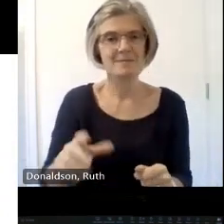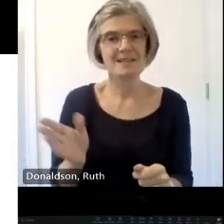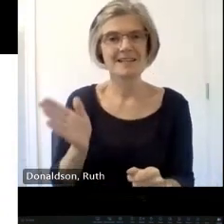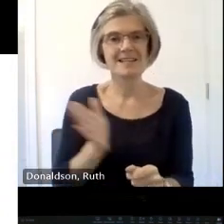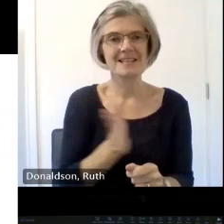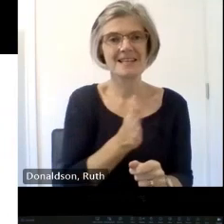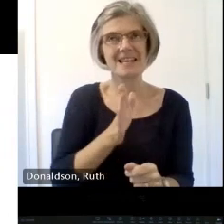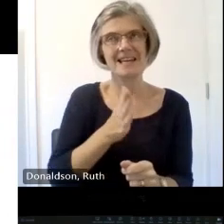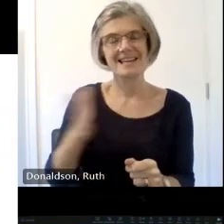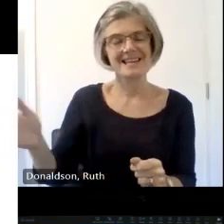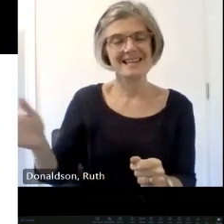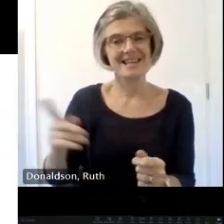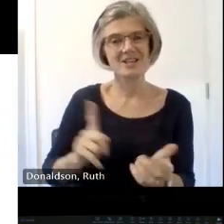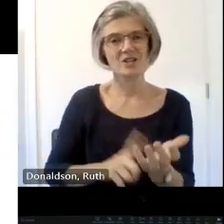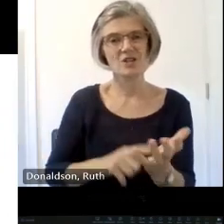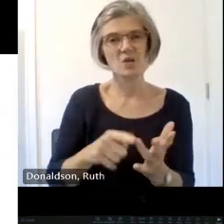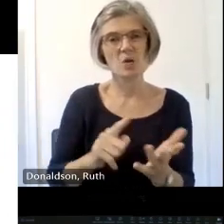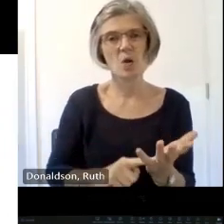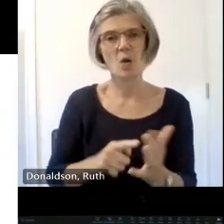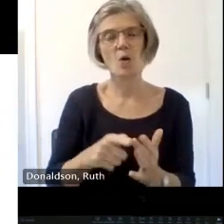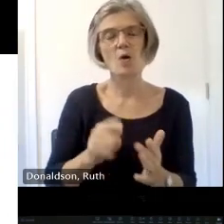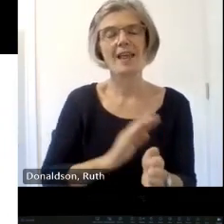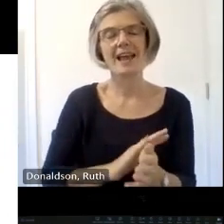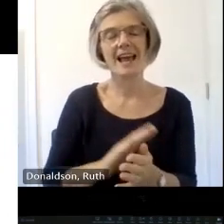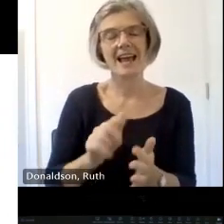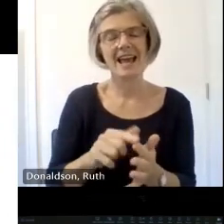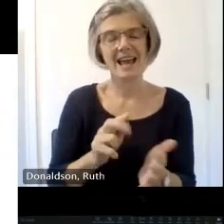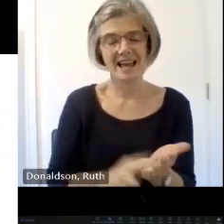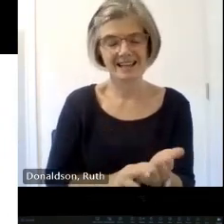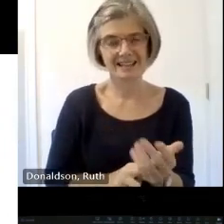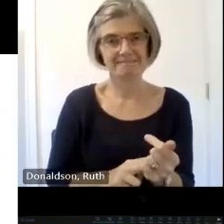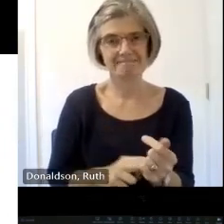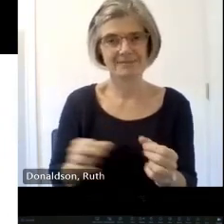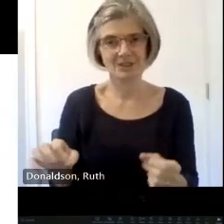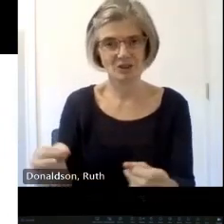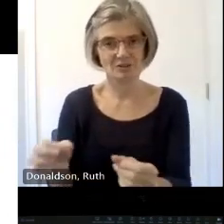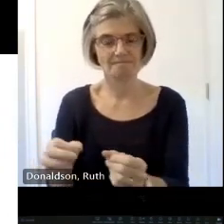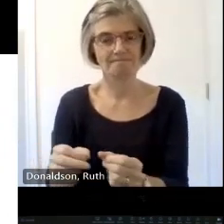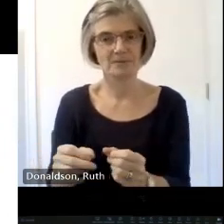Scotland's Church's trust um recording project developing the methodology for the project and